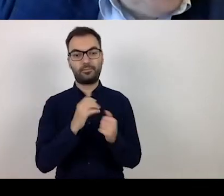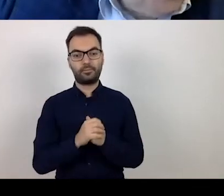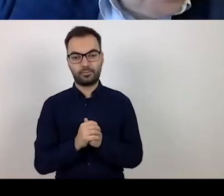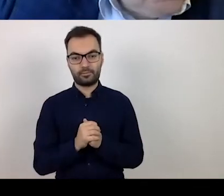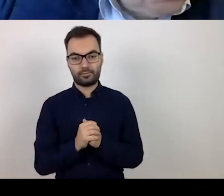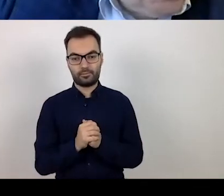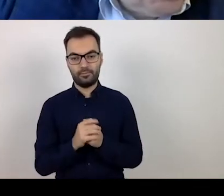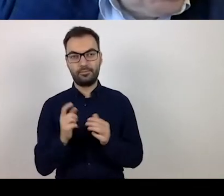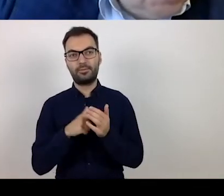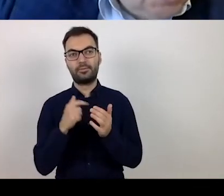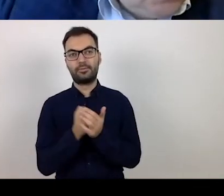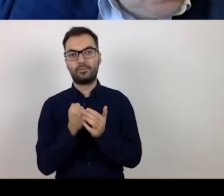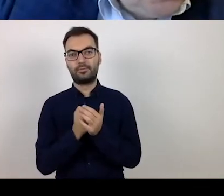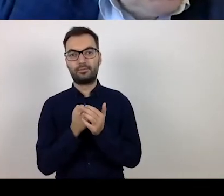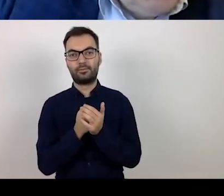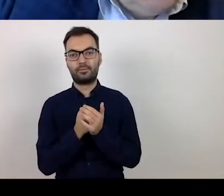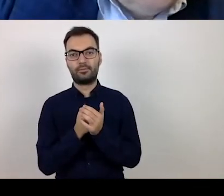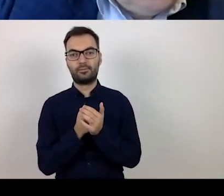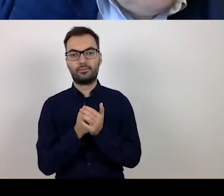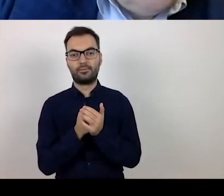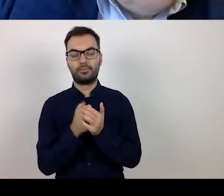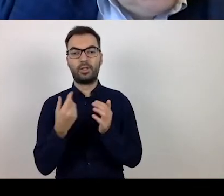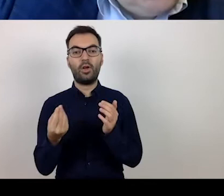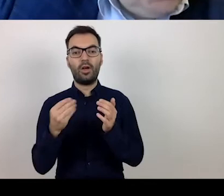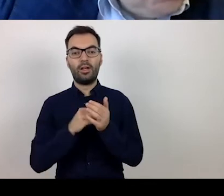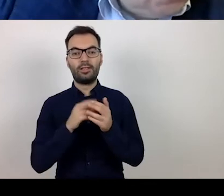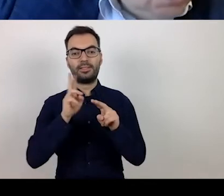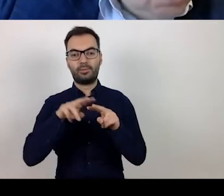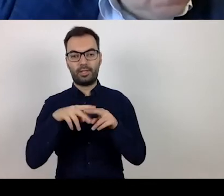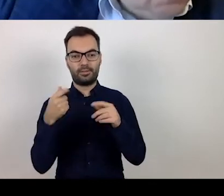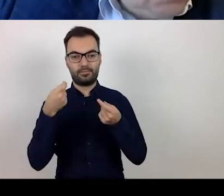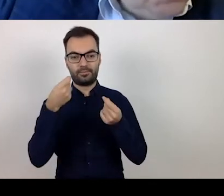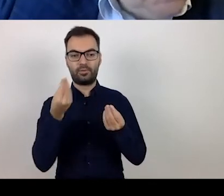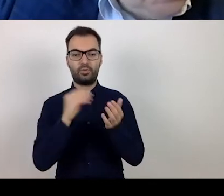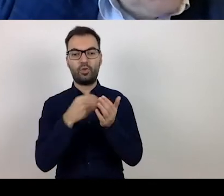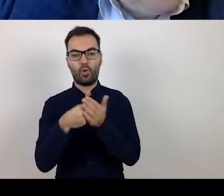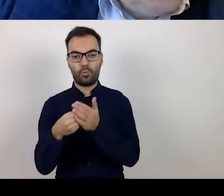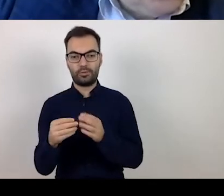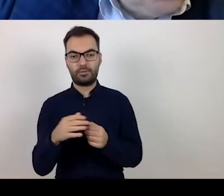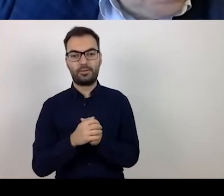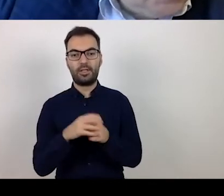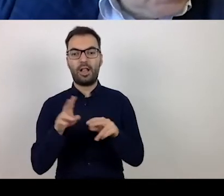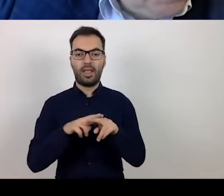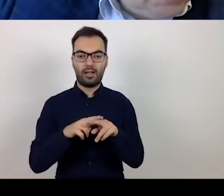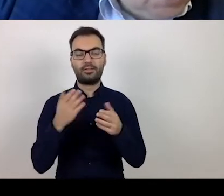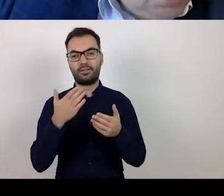The purchase of equipment for the county hospital in Pisz. The means to help the fight against COVID.